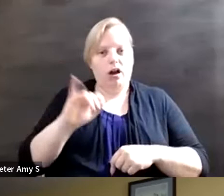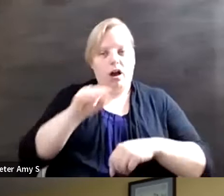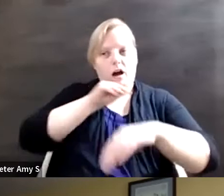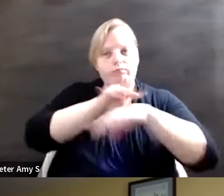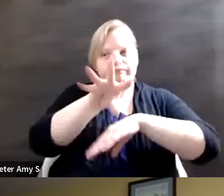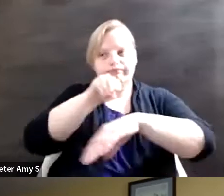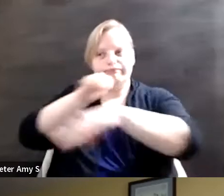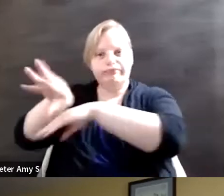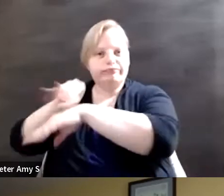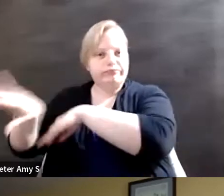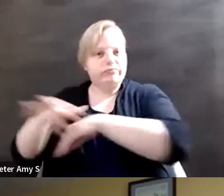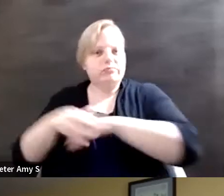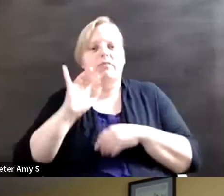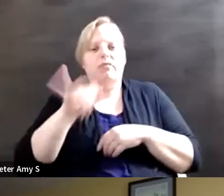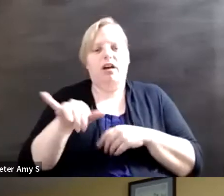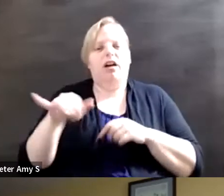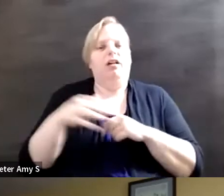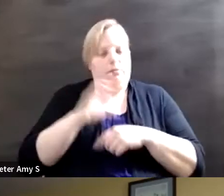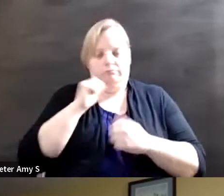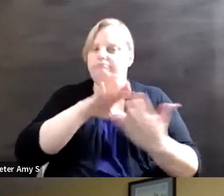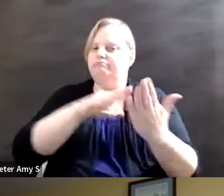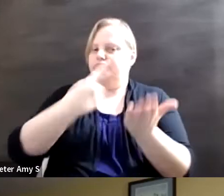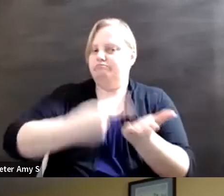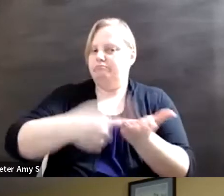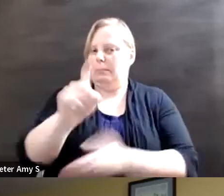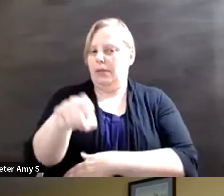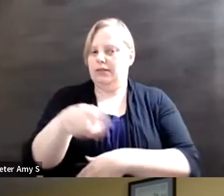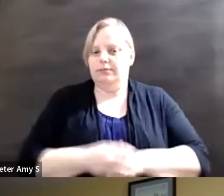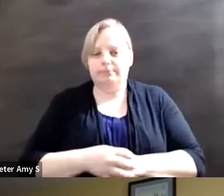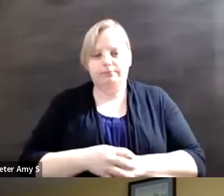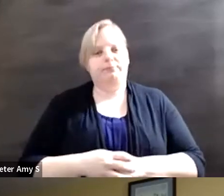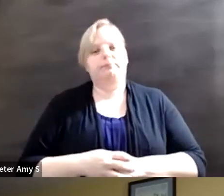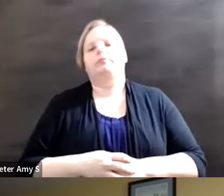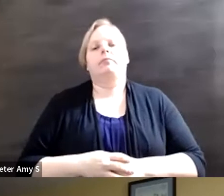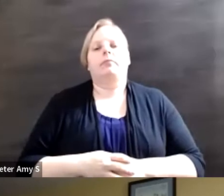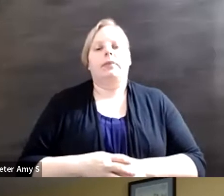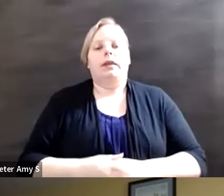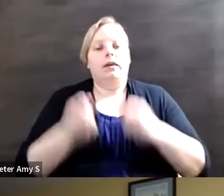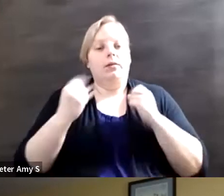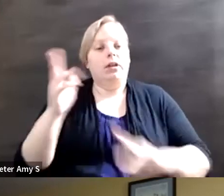also has needs to be addressed. Also many people with disabilities live in poverty.